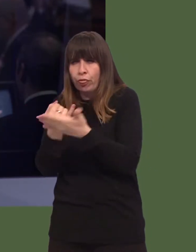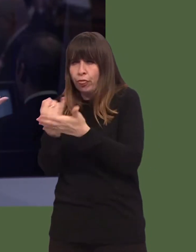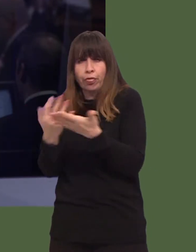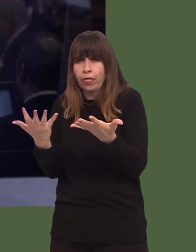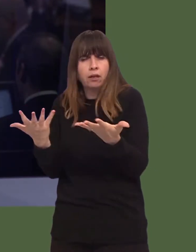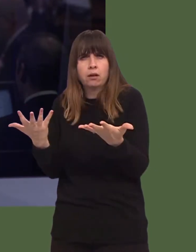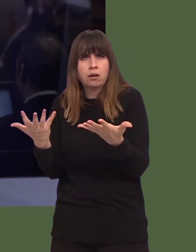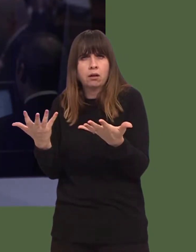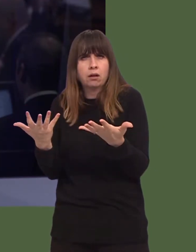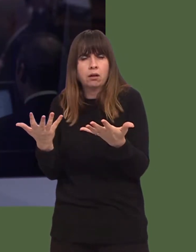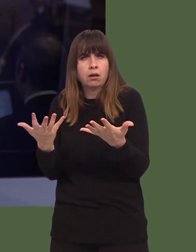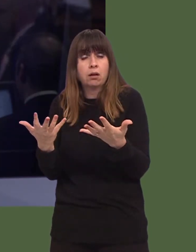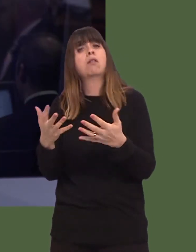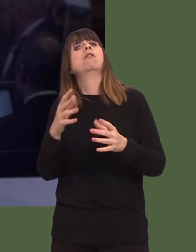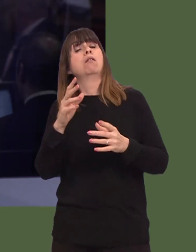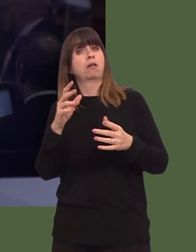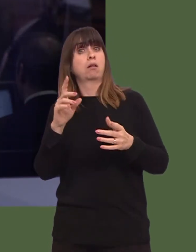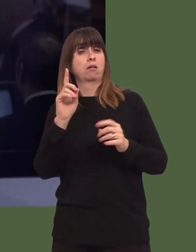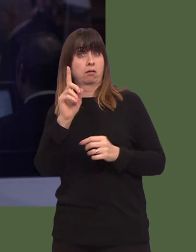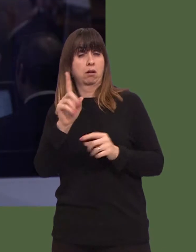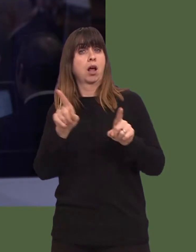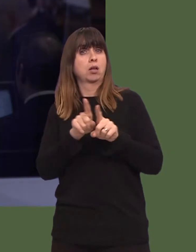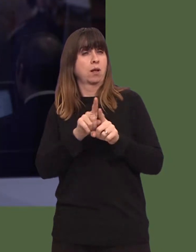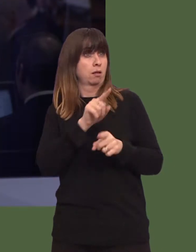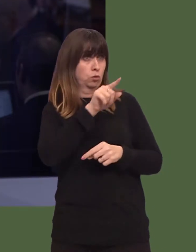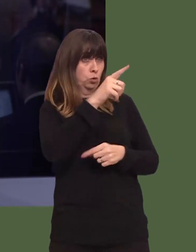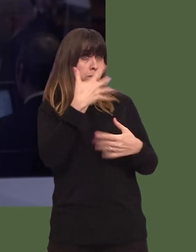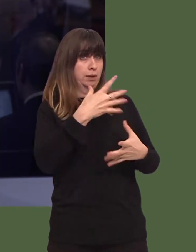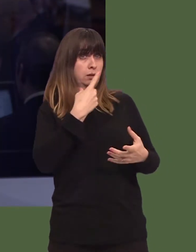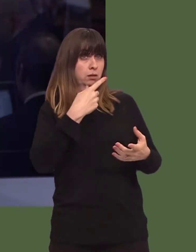What work in addition to that that youíve just outlined in your response to Jeremy Miles